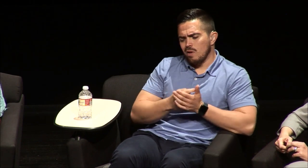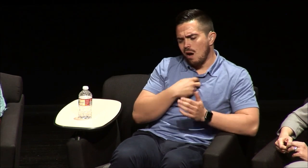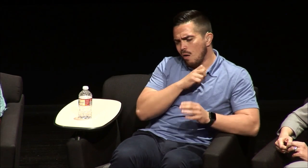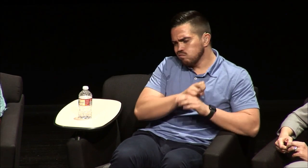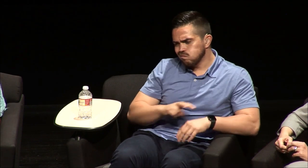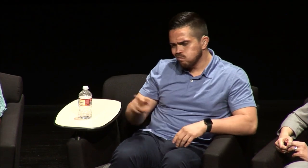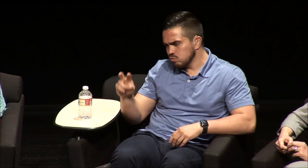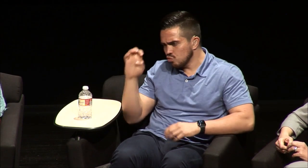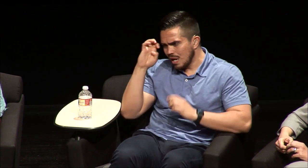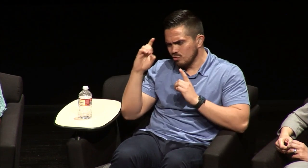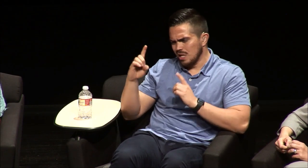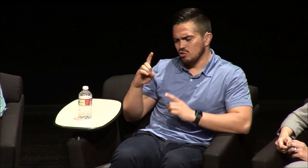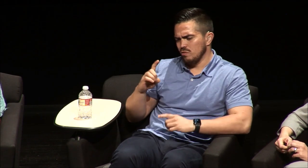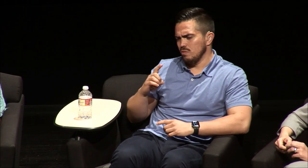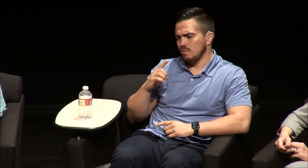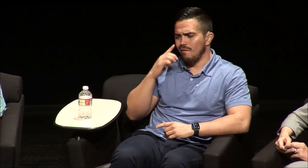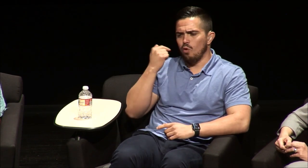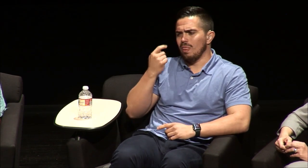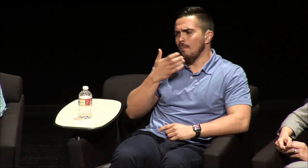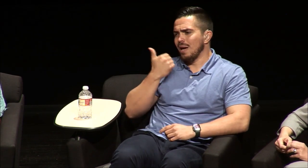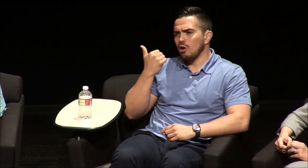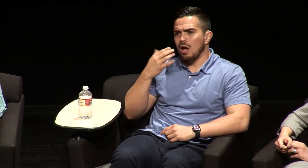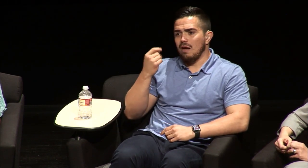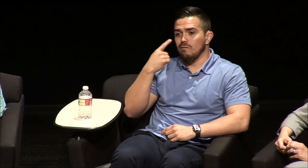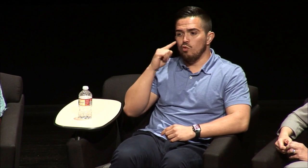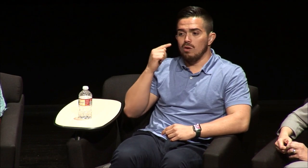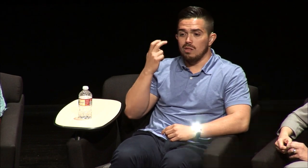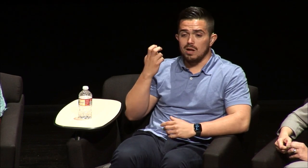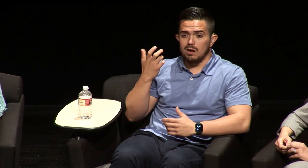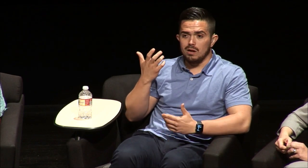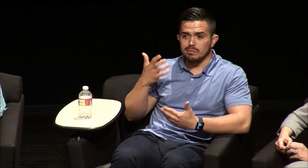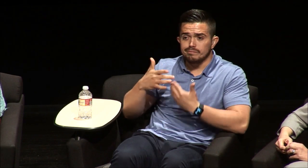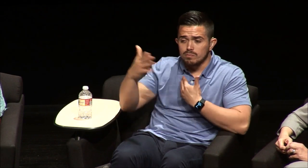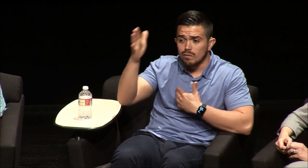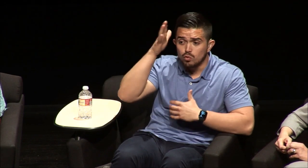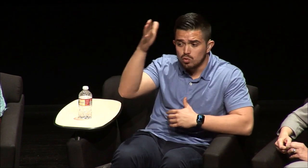know from physical therapy I want to make the shift into education to to make